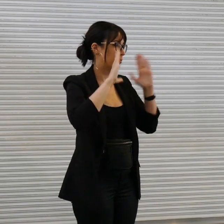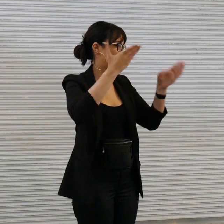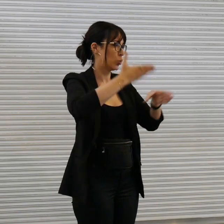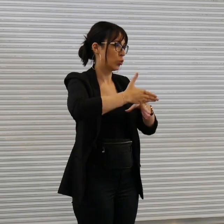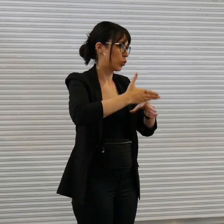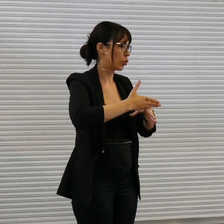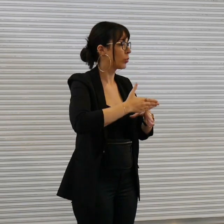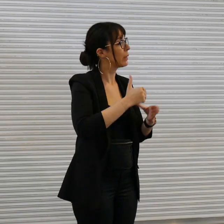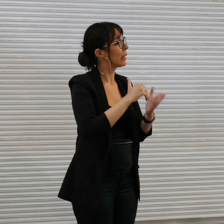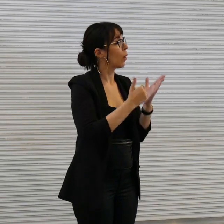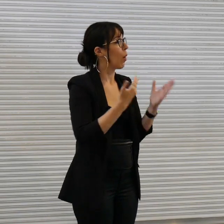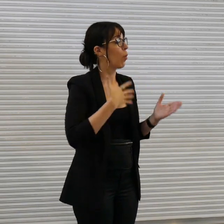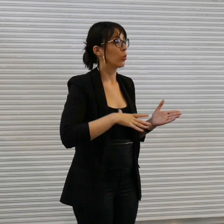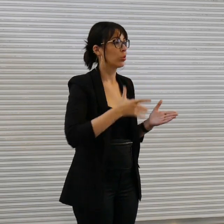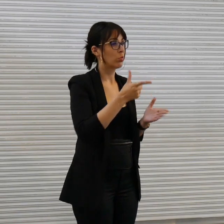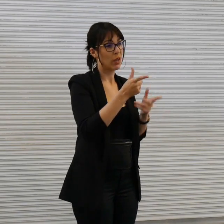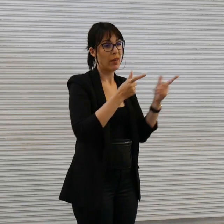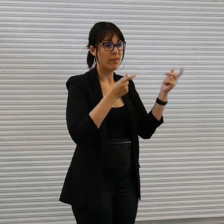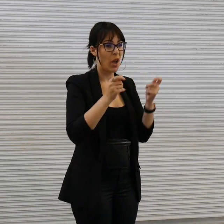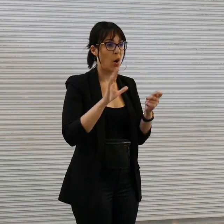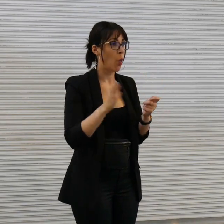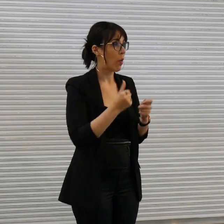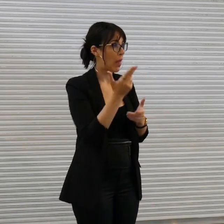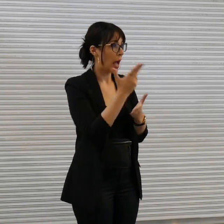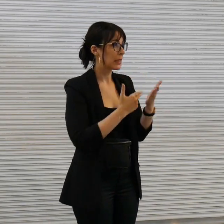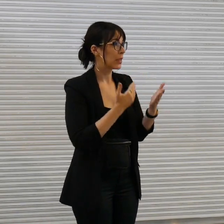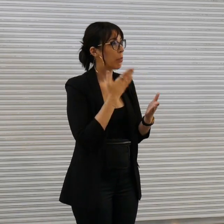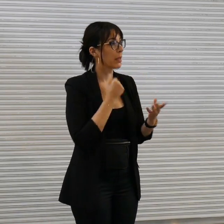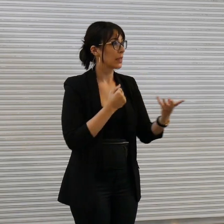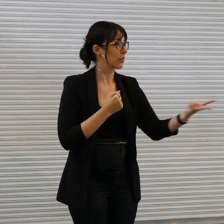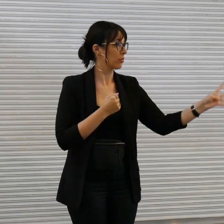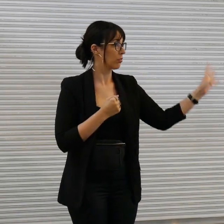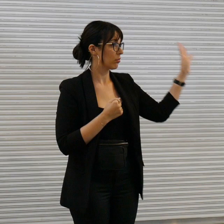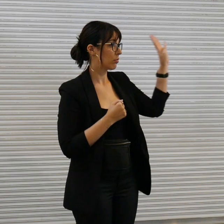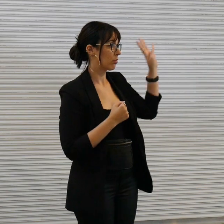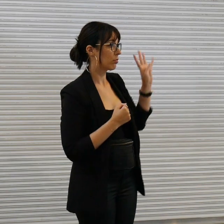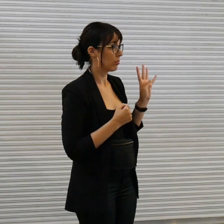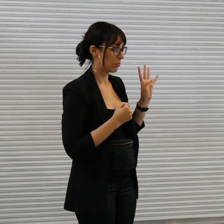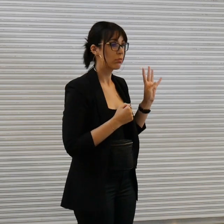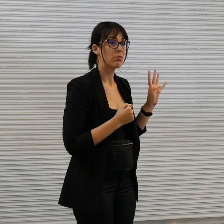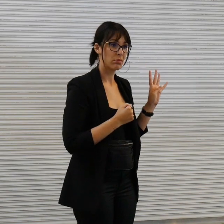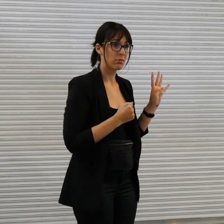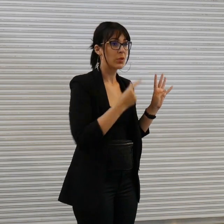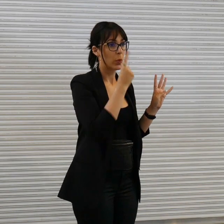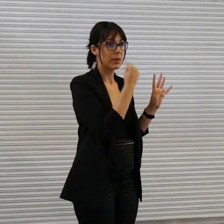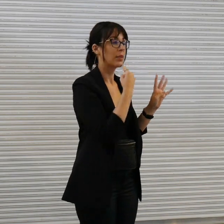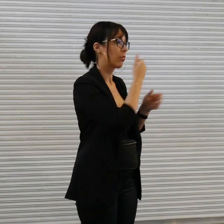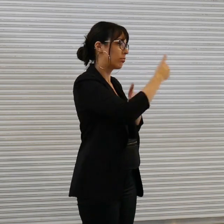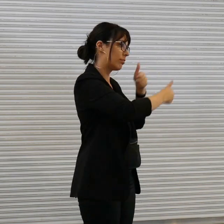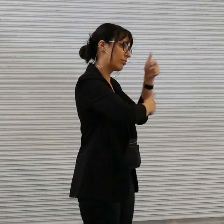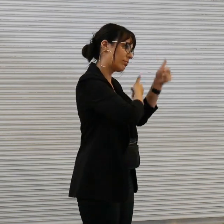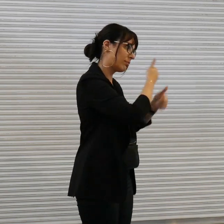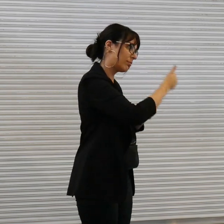now like to invite all the artists up um to join me and we'll say congratulations to everyone and